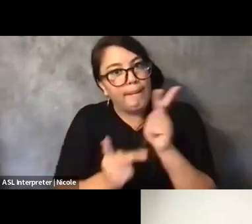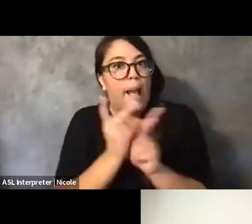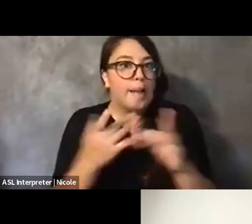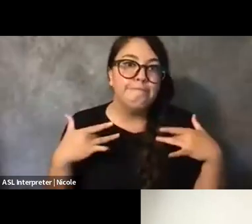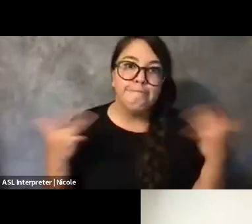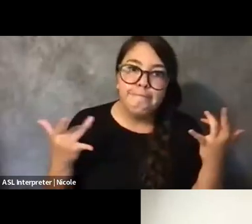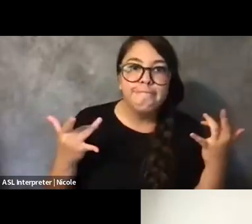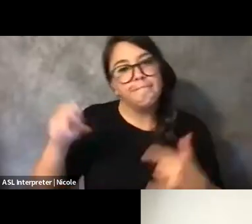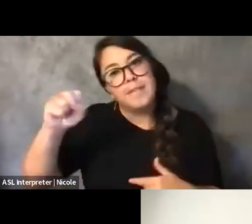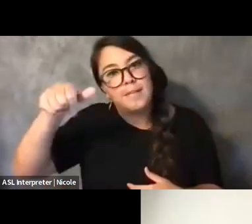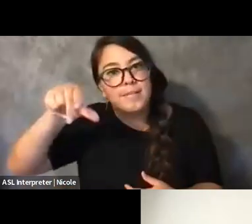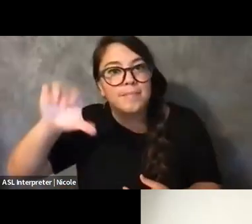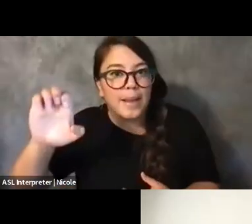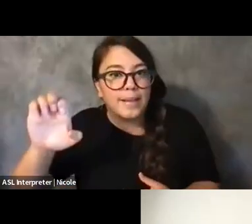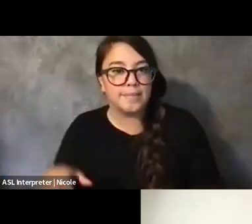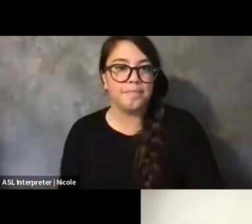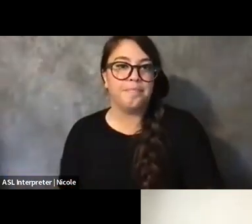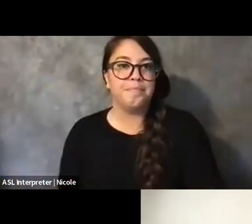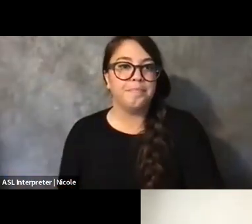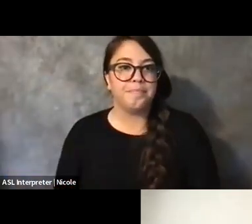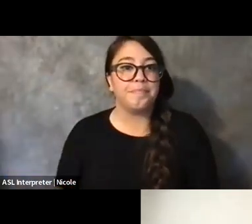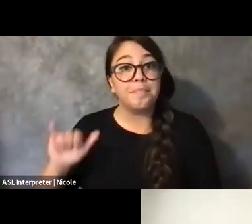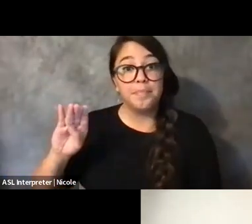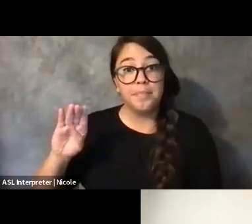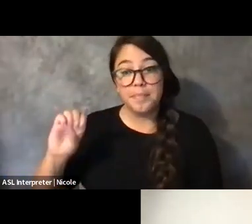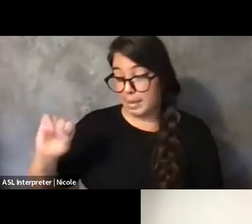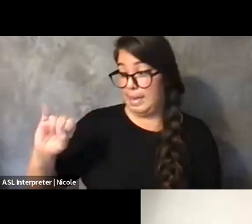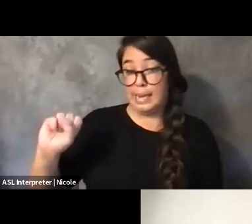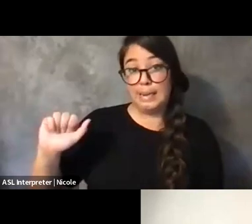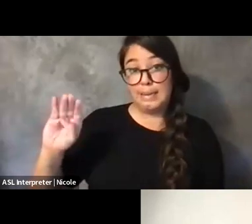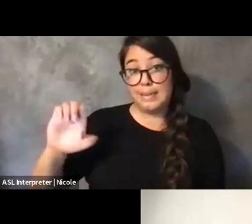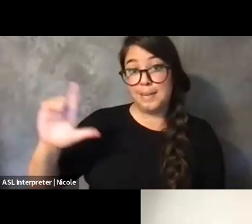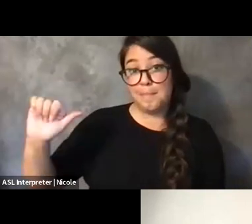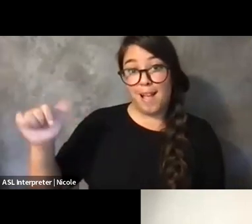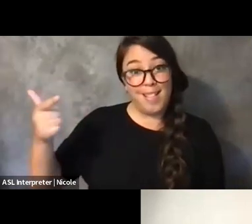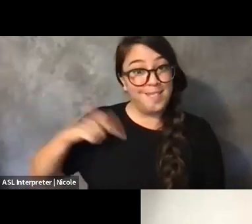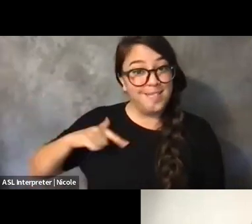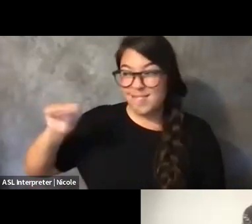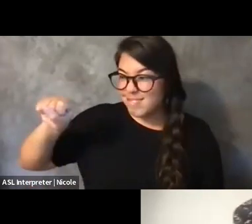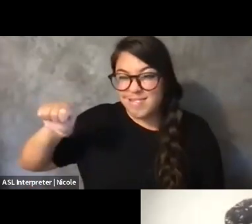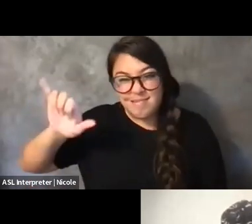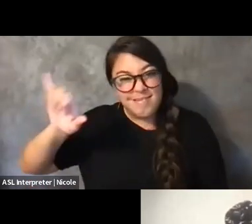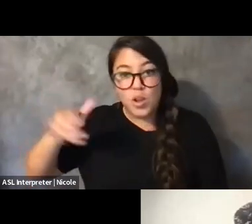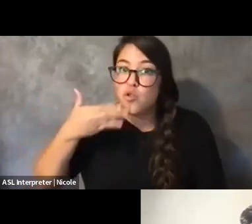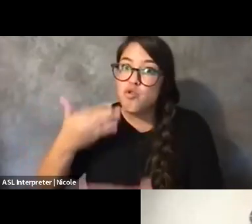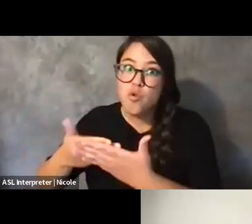Yeah, this is very hard. Natasha gave a great answer, but I've also been thinking about this because it just sucks. Like, I understand your pain.